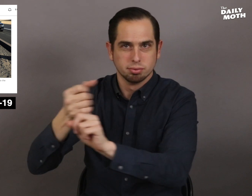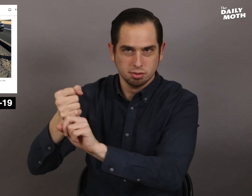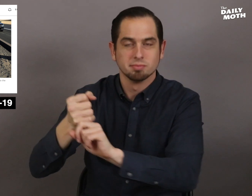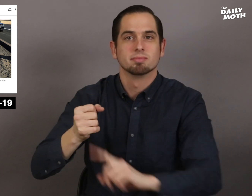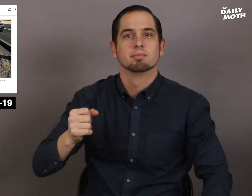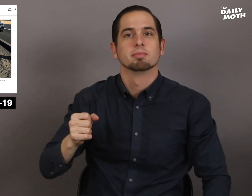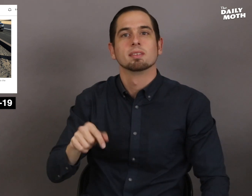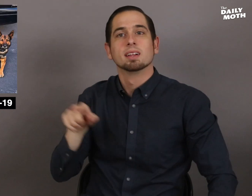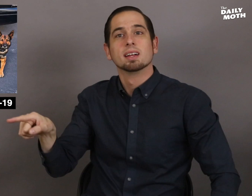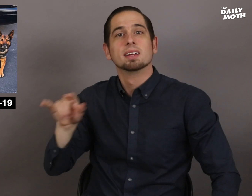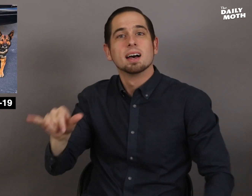and arrested.